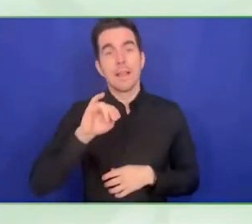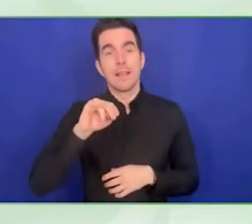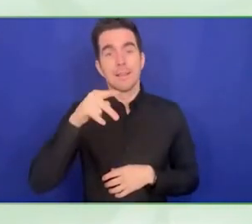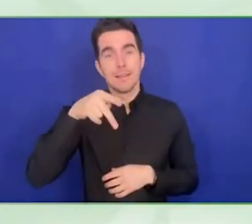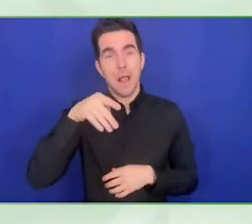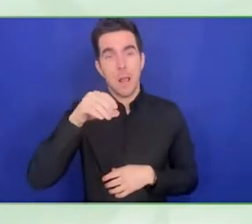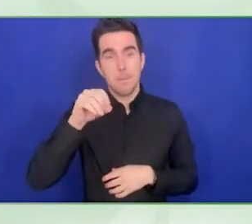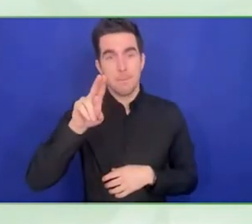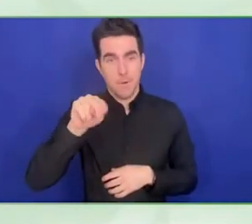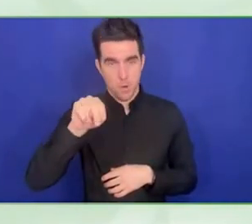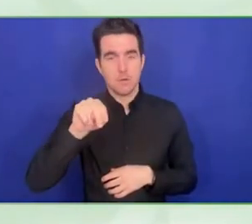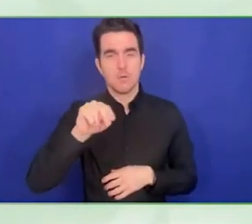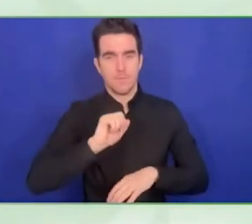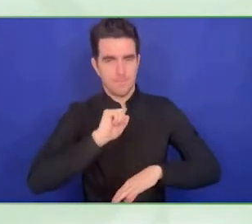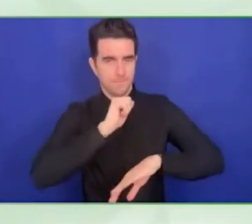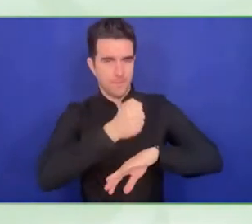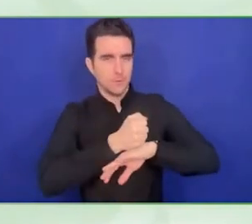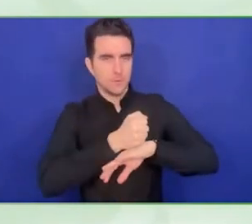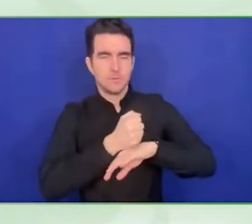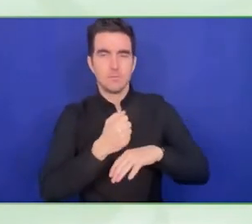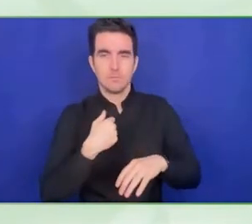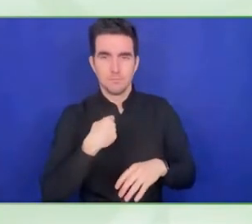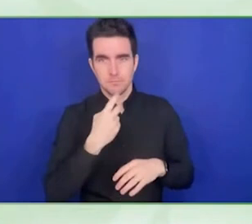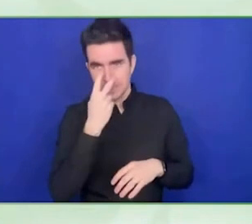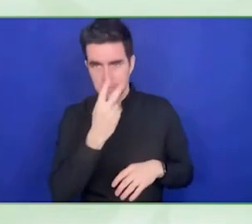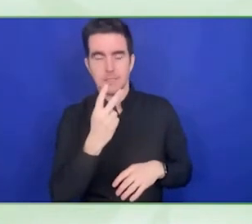three areas of focus, the PO programme, the education programme